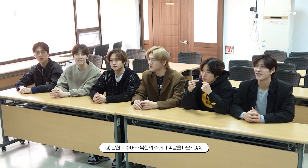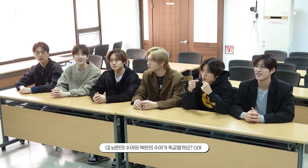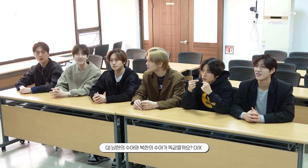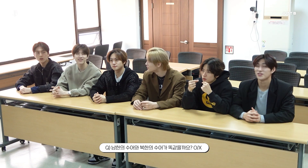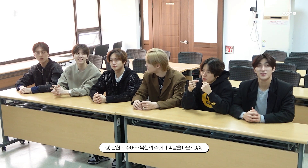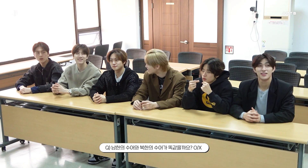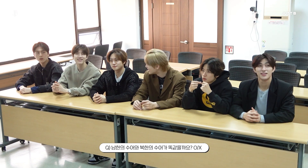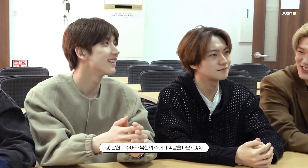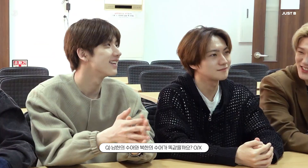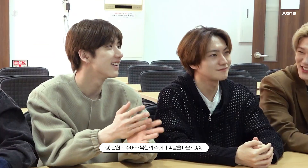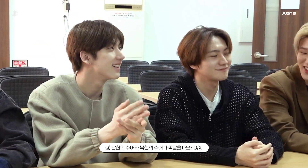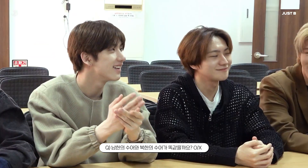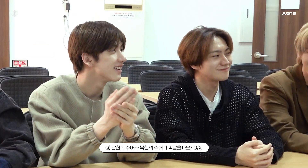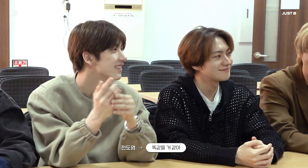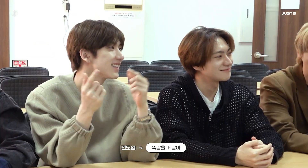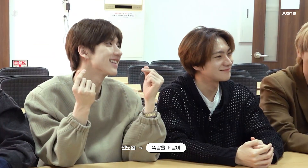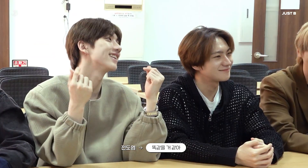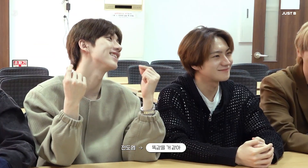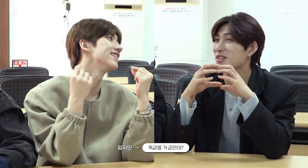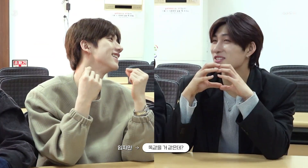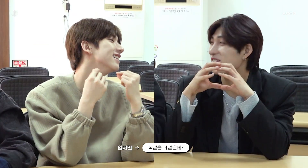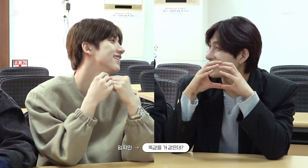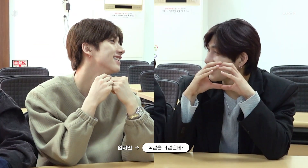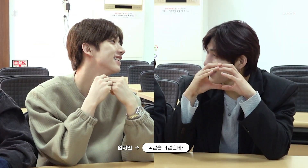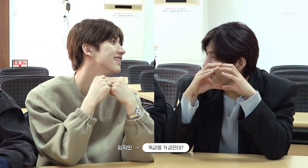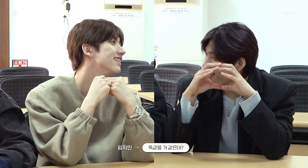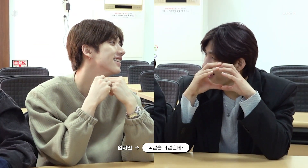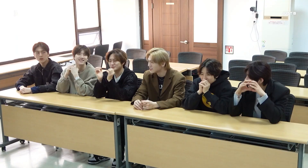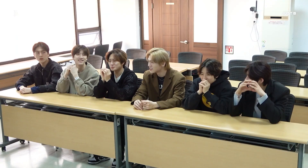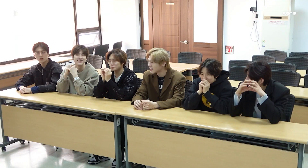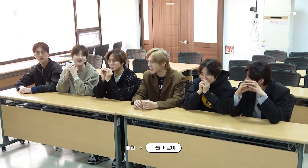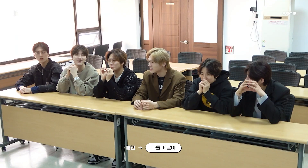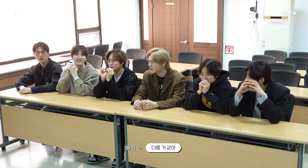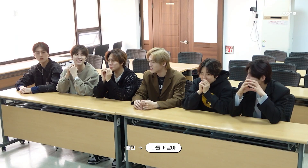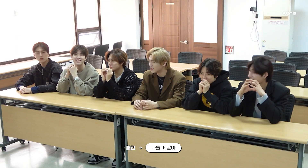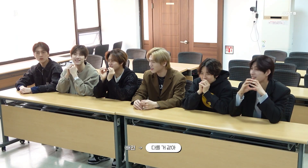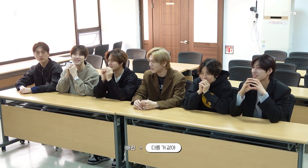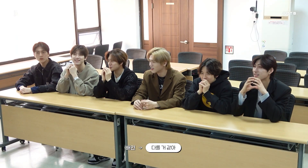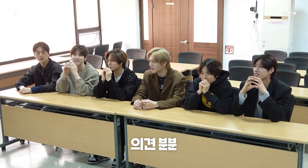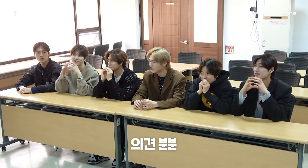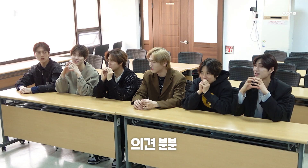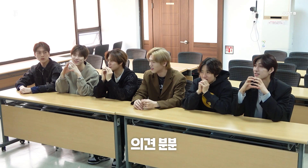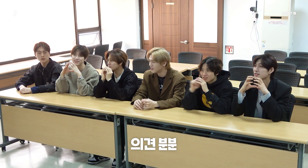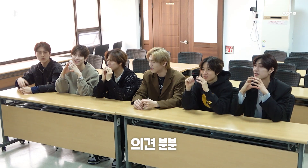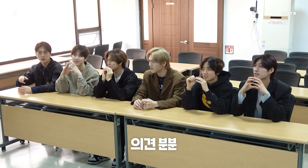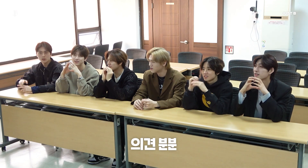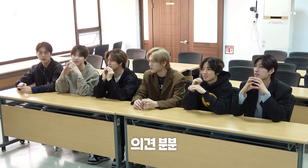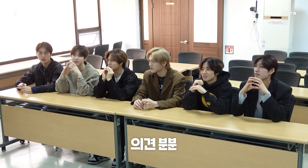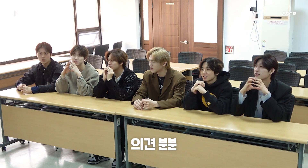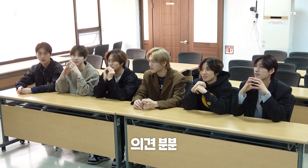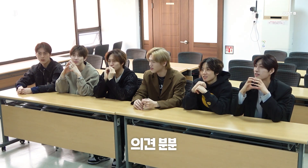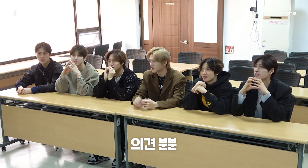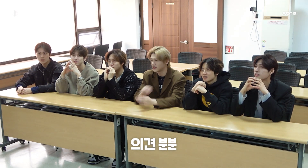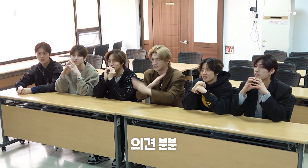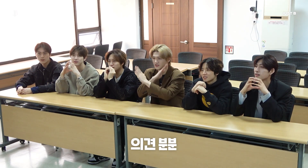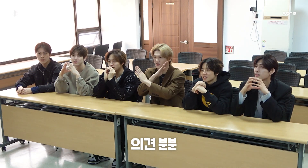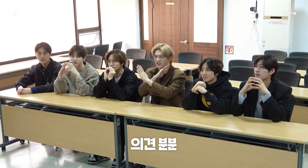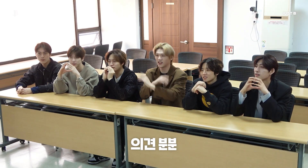O for yes, and X for no I think they're the same - I think so, too I think they're different [Divided] 2, 3 X